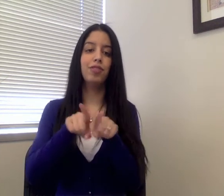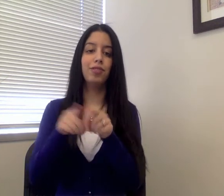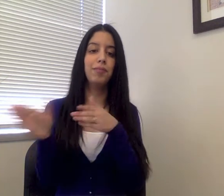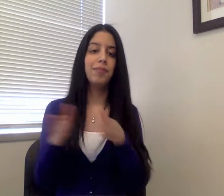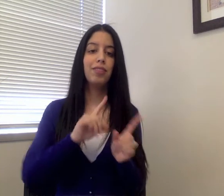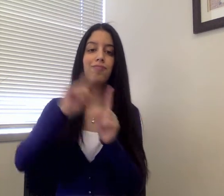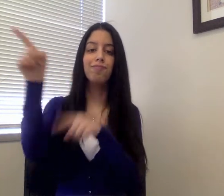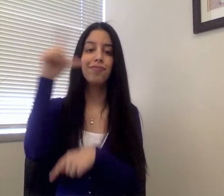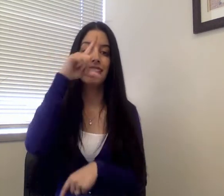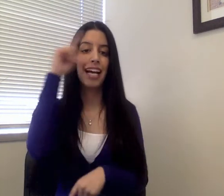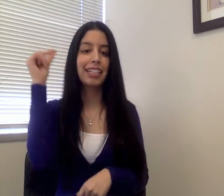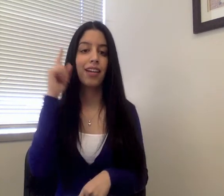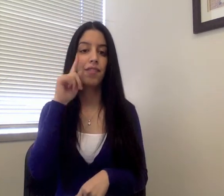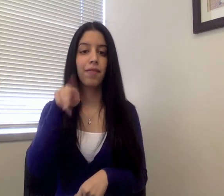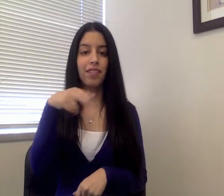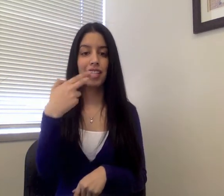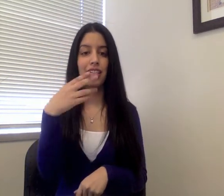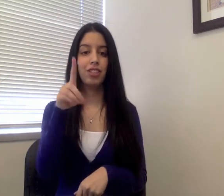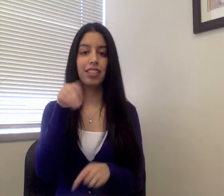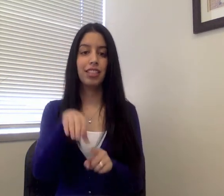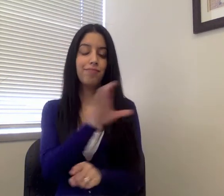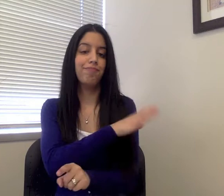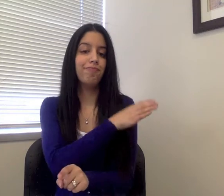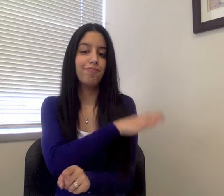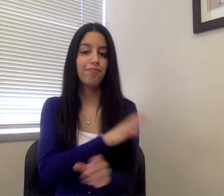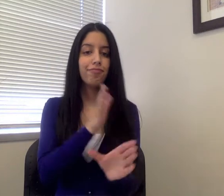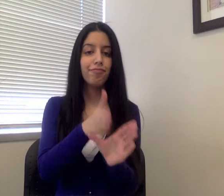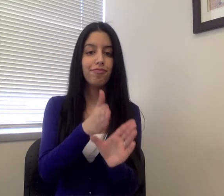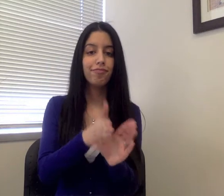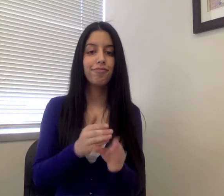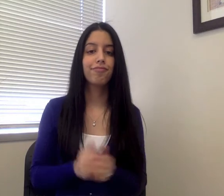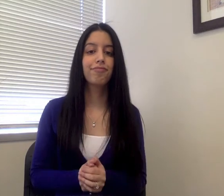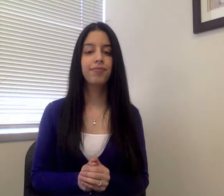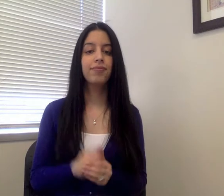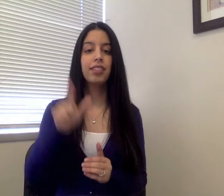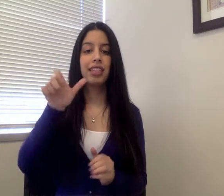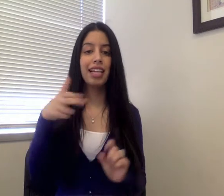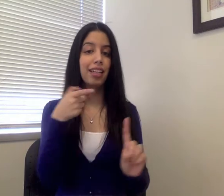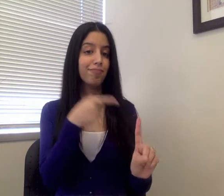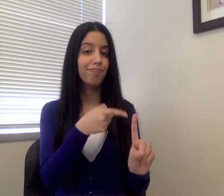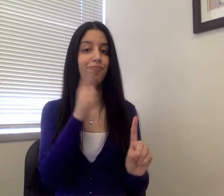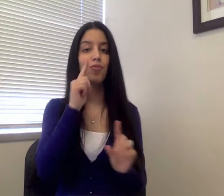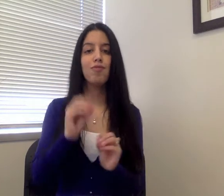She is also planning to attend Gallaudet University for her Clinical Psychology Degree. Leah will